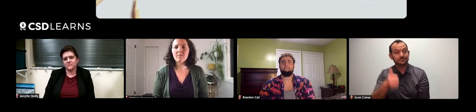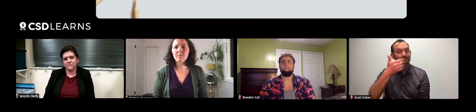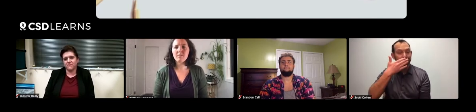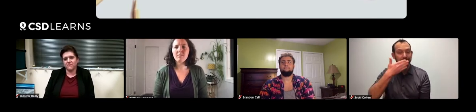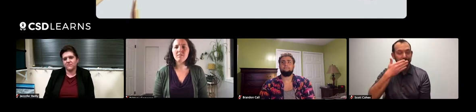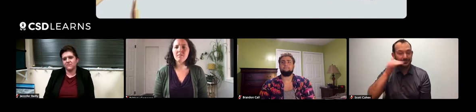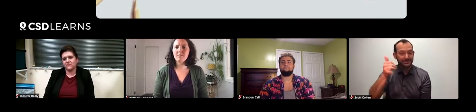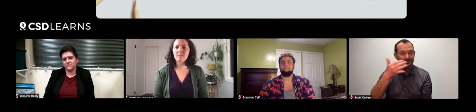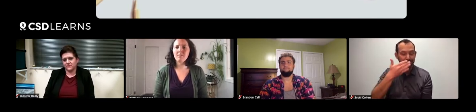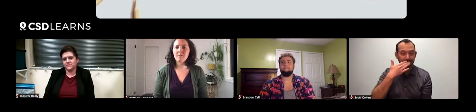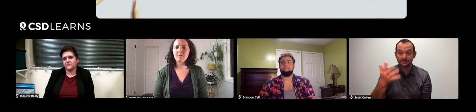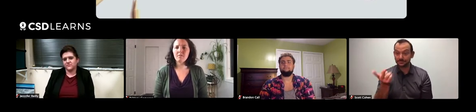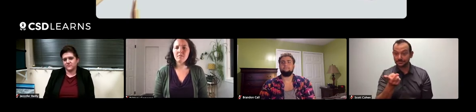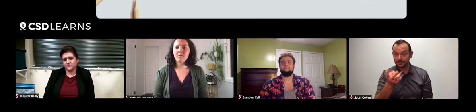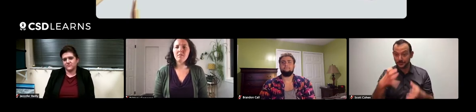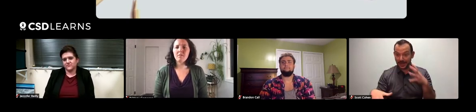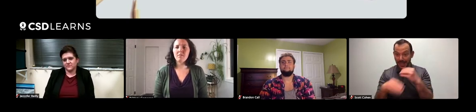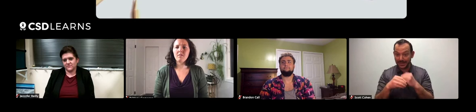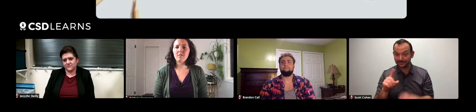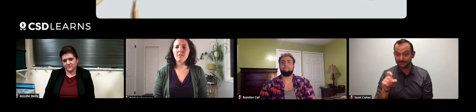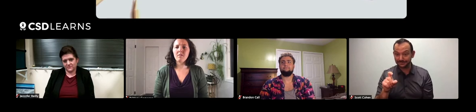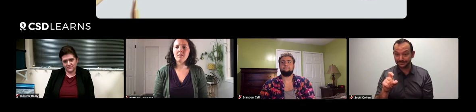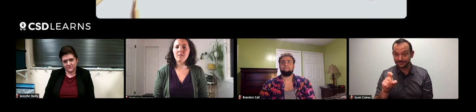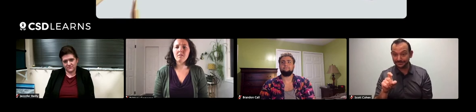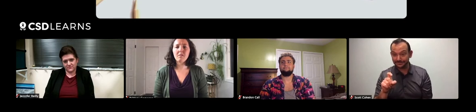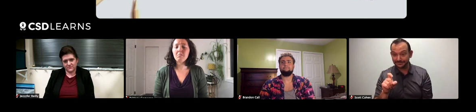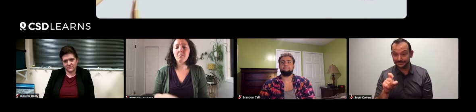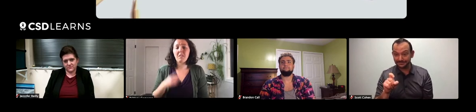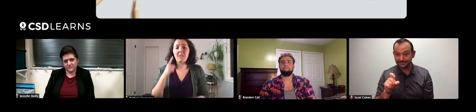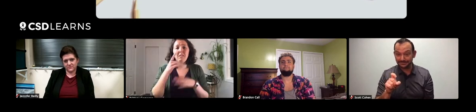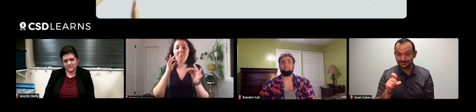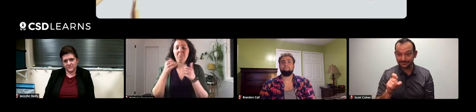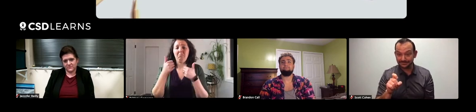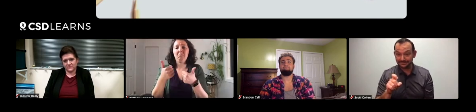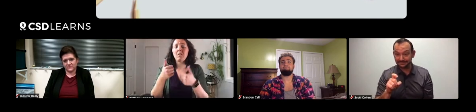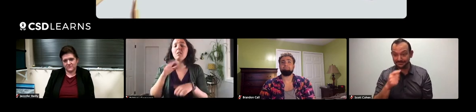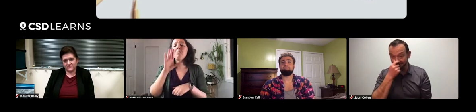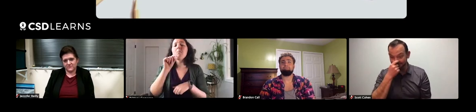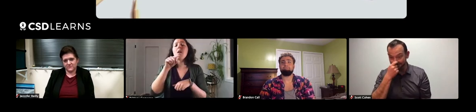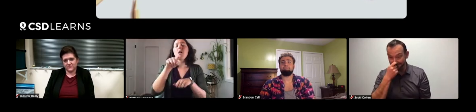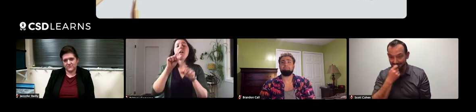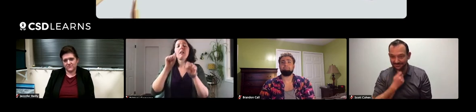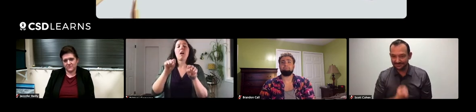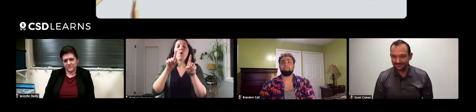Thank you, Jennifer. Brandon, Brittany? Is there anything you'd like to add? I think you explained it perfectly, Jennifer.